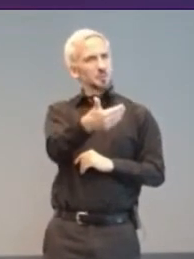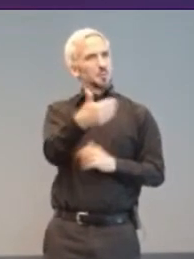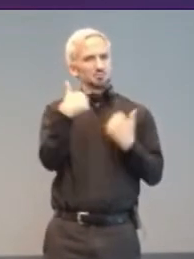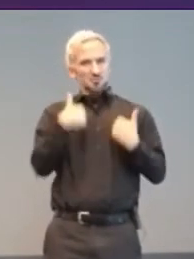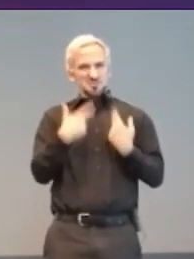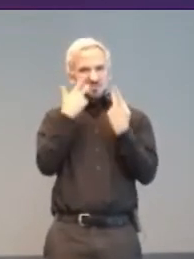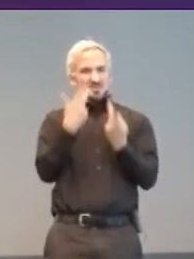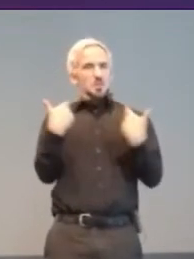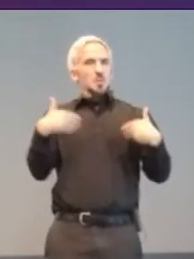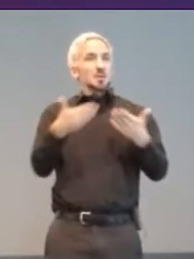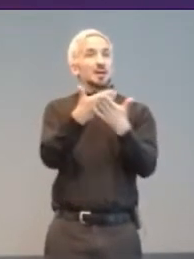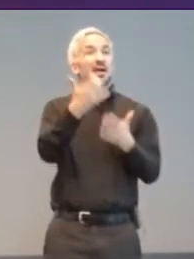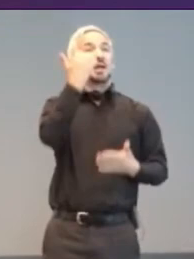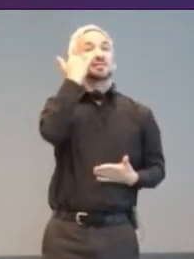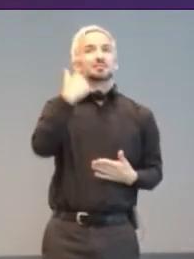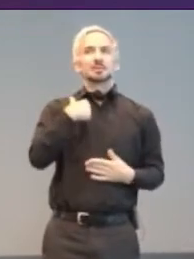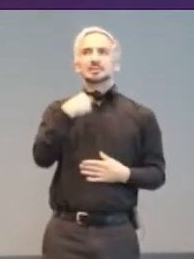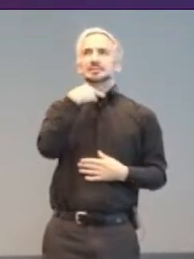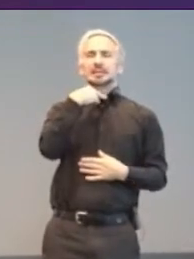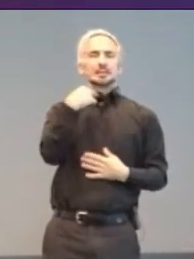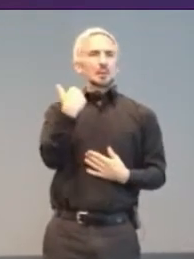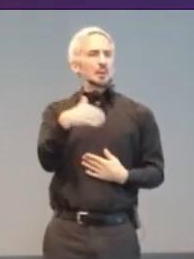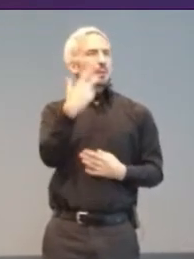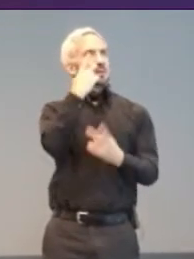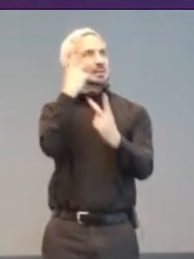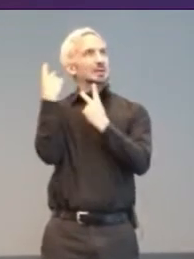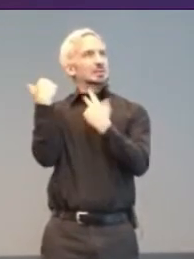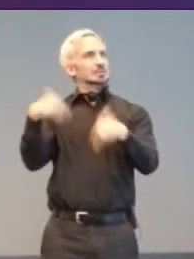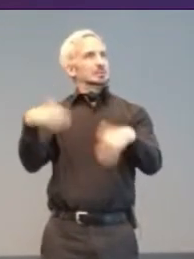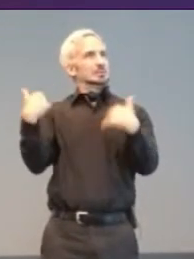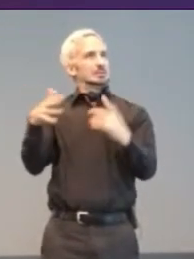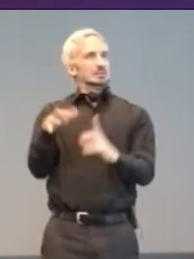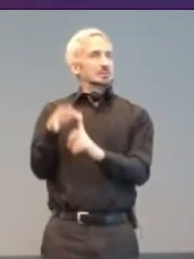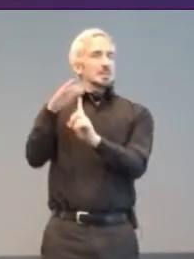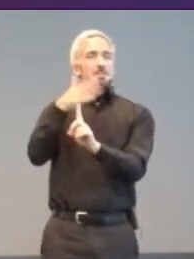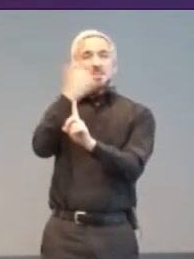If I were forced to pick just one moment, it would be the formation of the IGDA Game